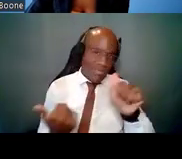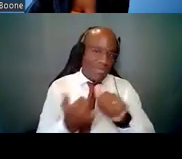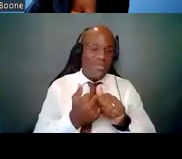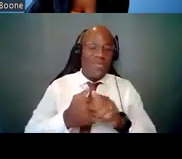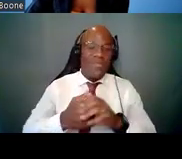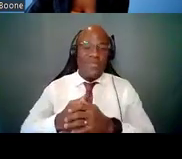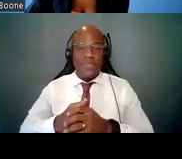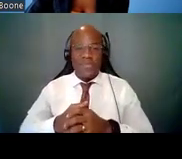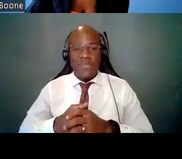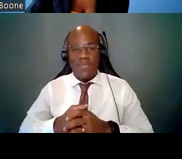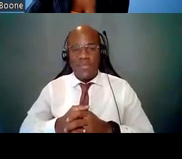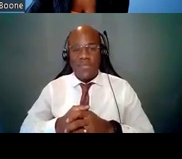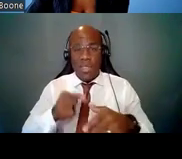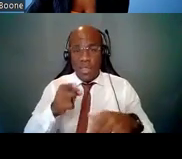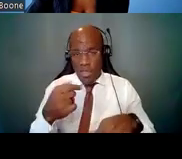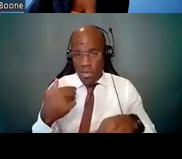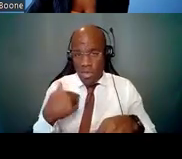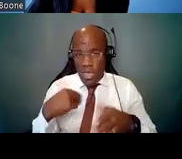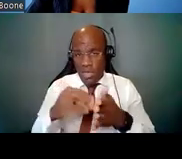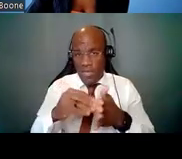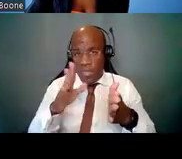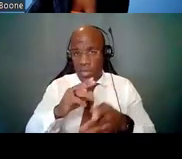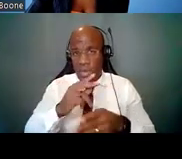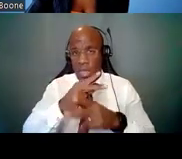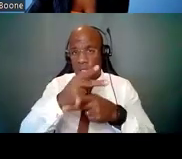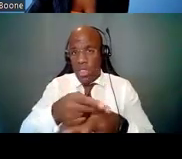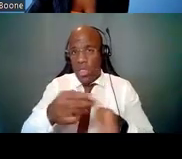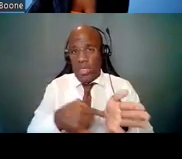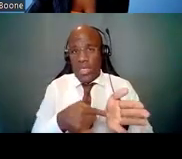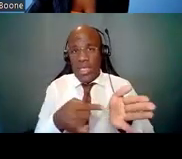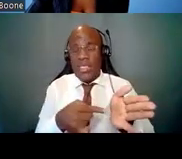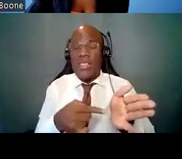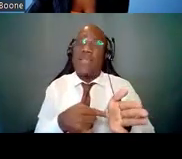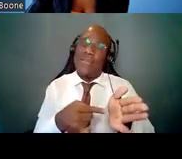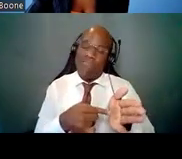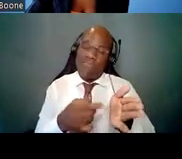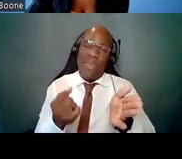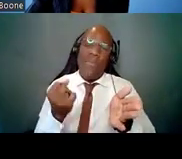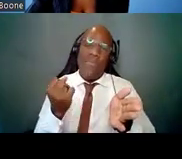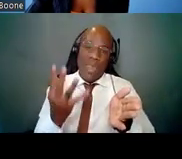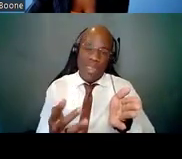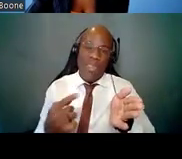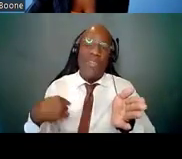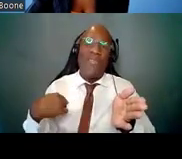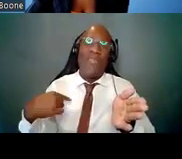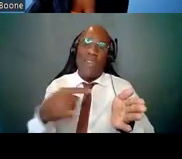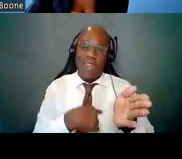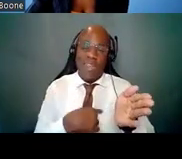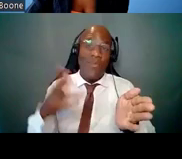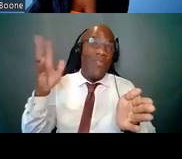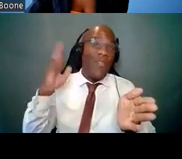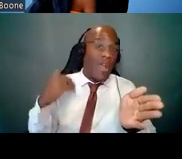Got student loan debt? Many of us on this call either had it, or we have it currently. Also,